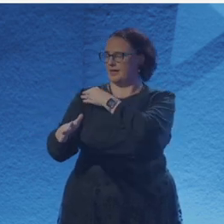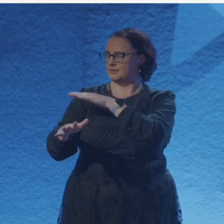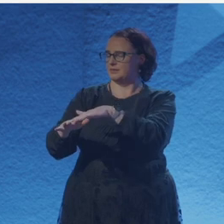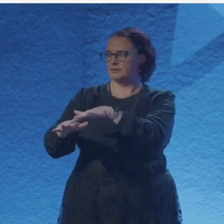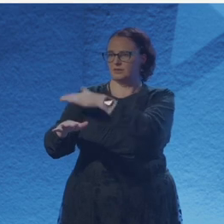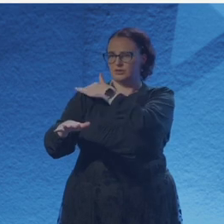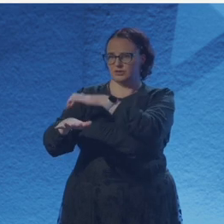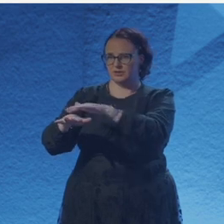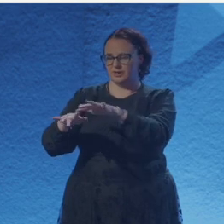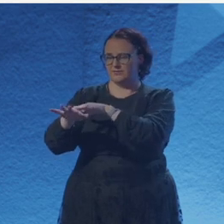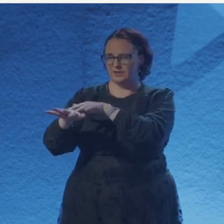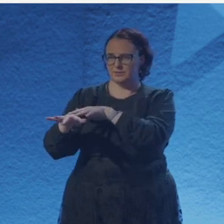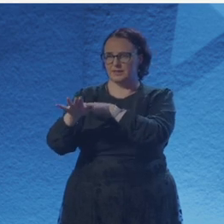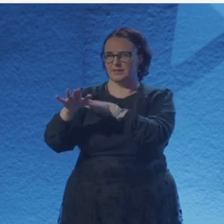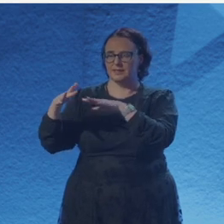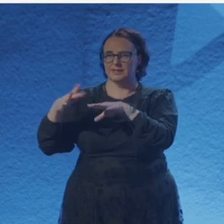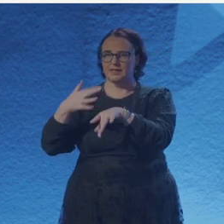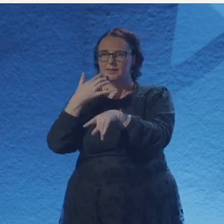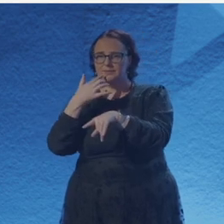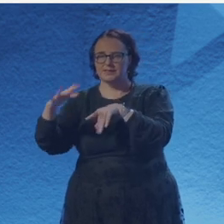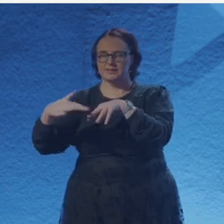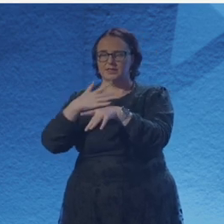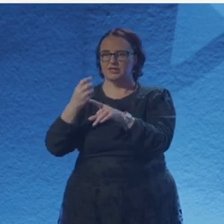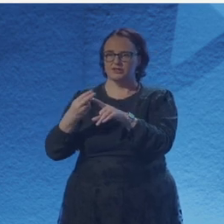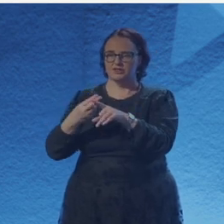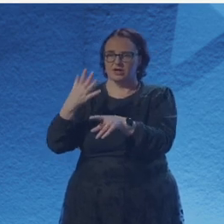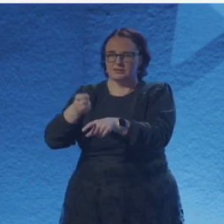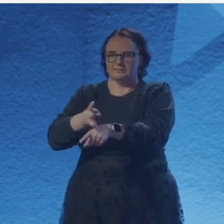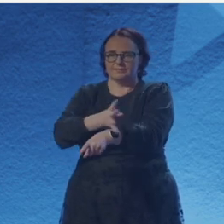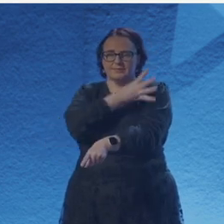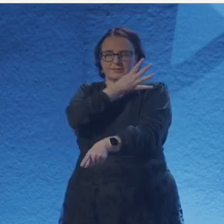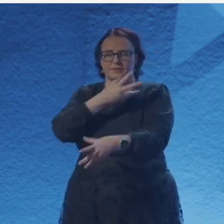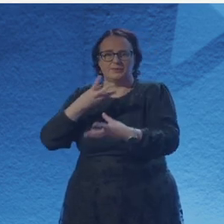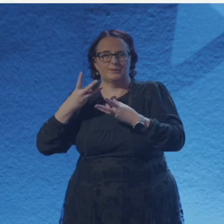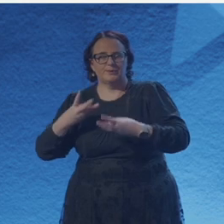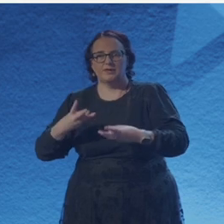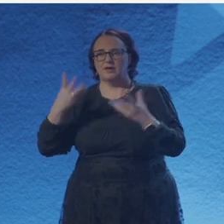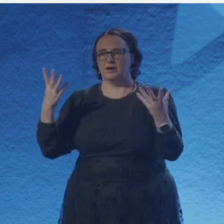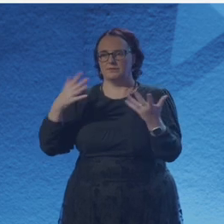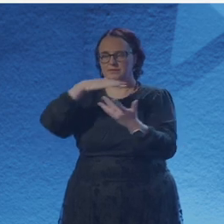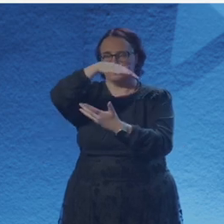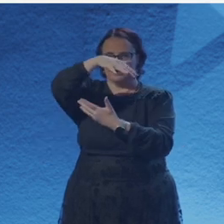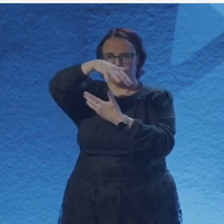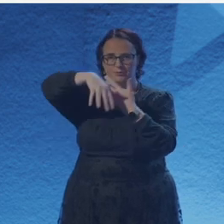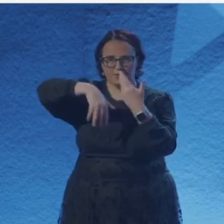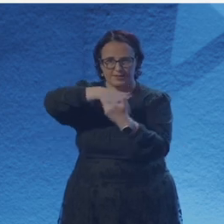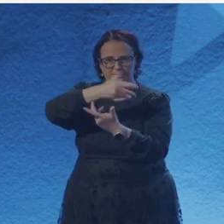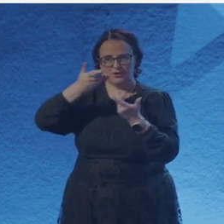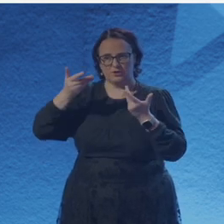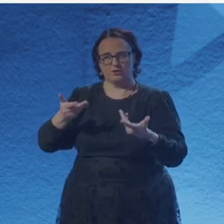a current is sent from shoulder to pinky- promise through a circuit in which the switch is the touch of another. Innumerable